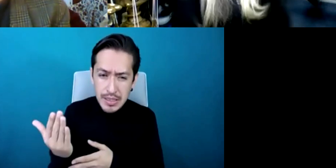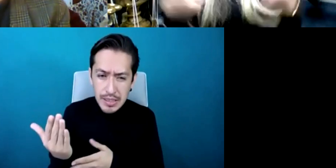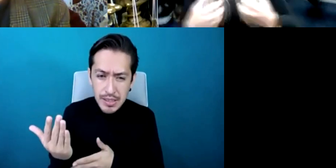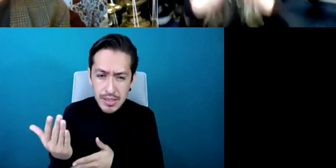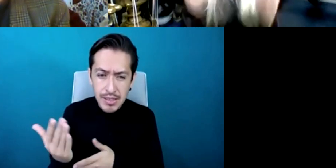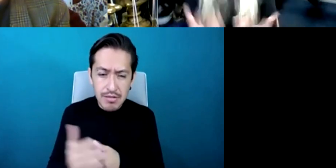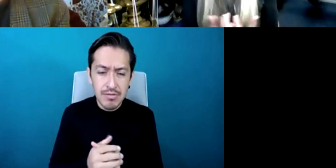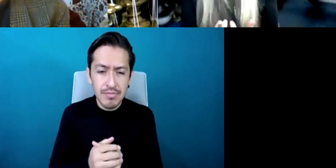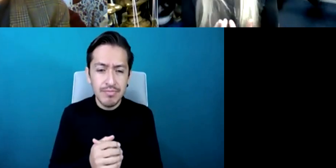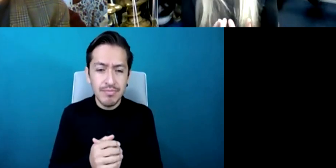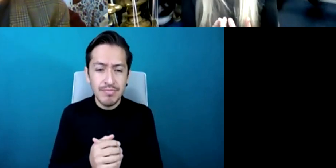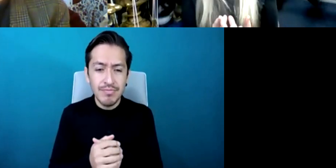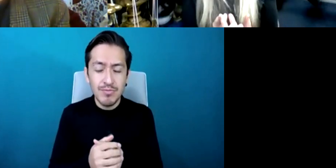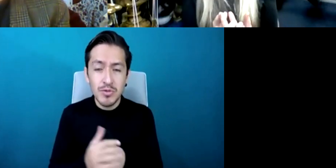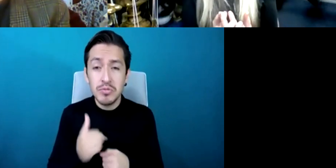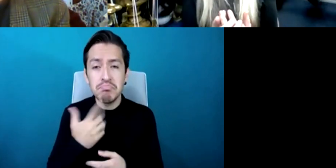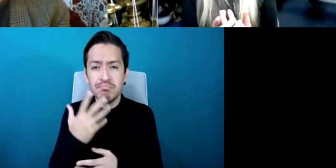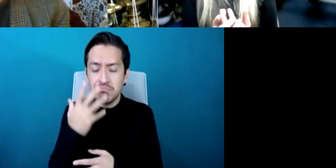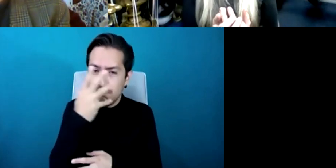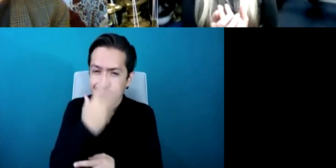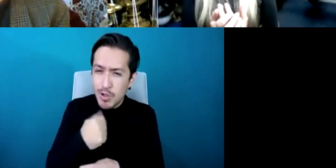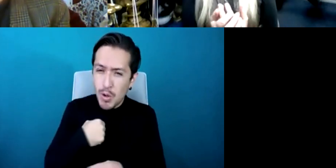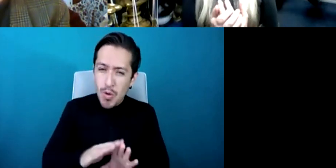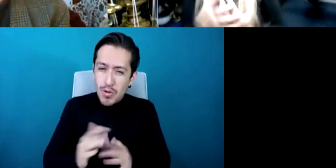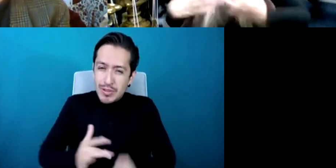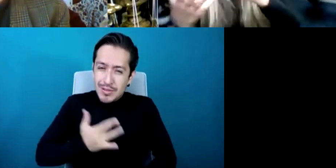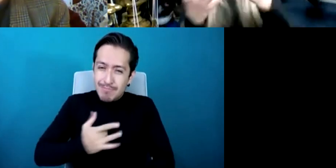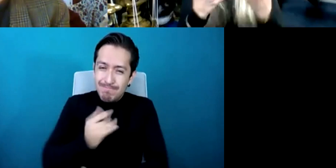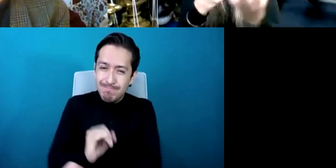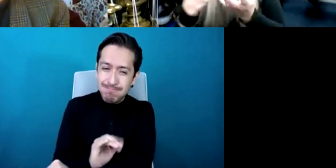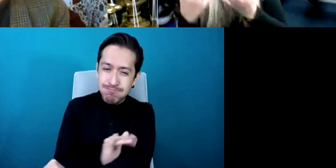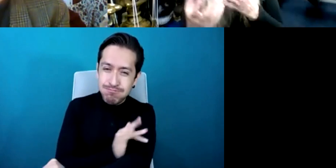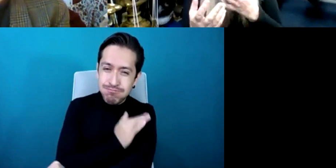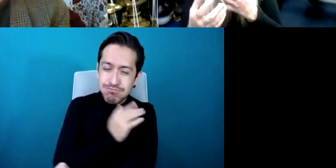warmth and kindness that was shown towards me and and this sort of passion that we had towards